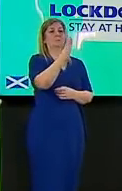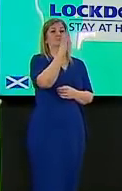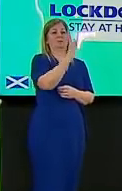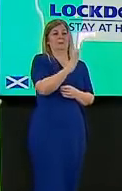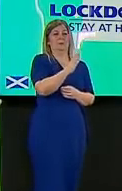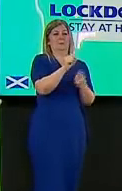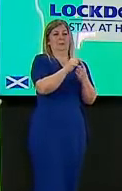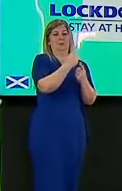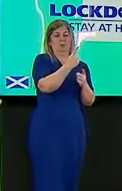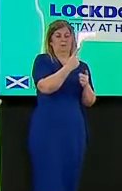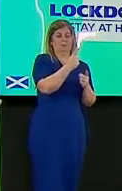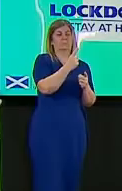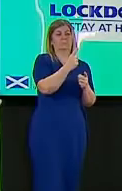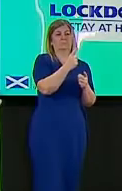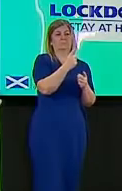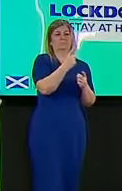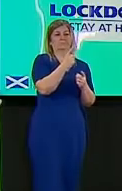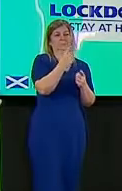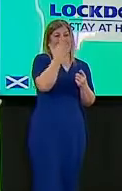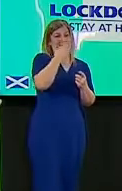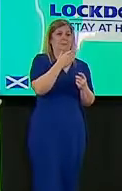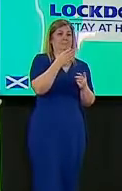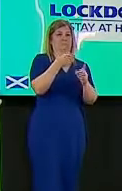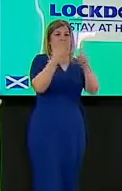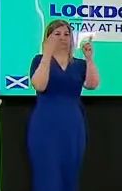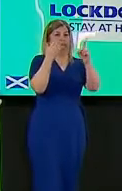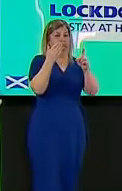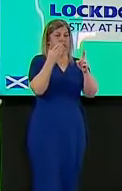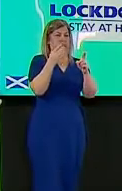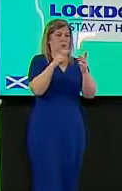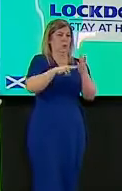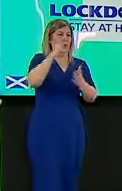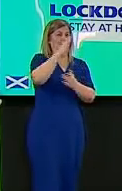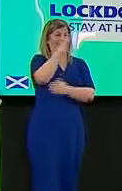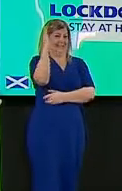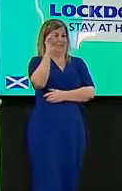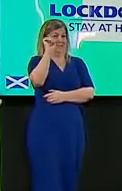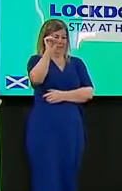concerns about how easily variants can reach us through international travel what are you able to